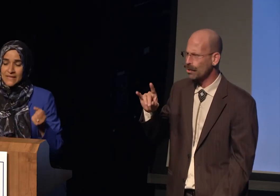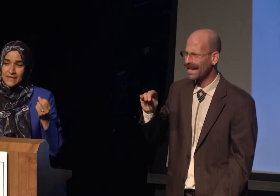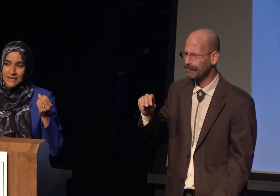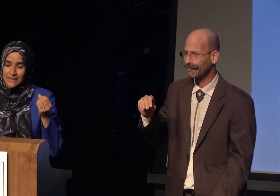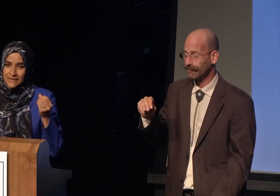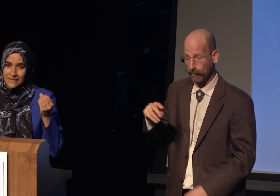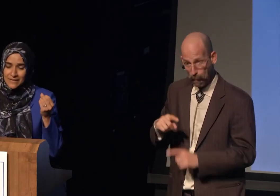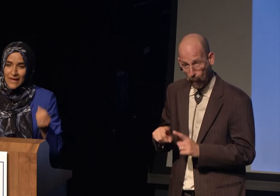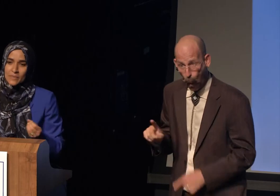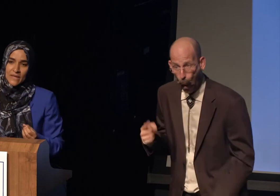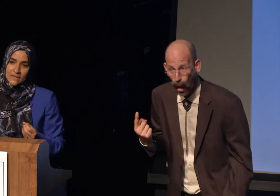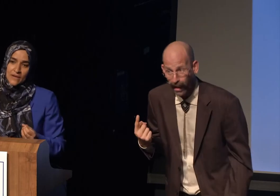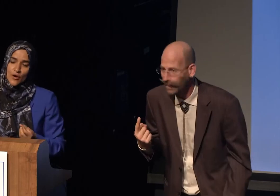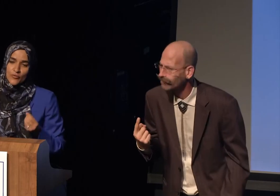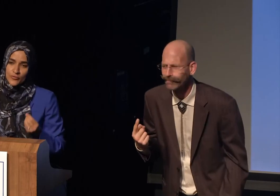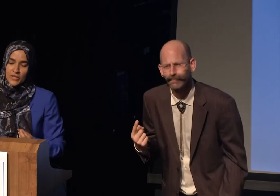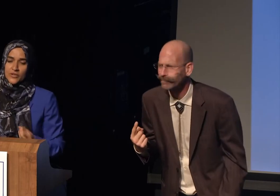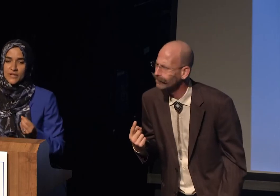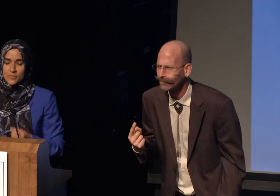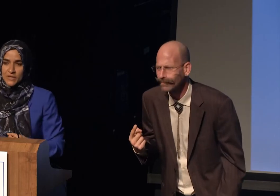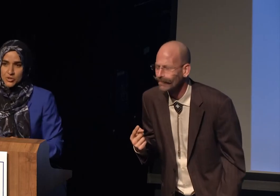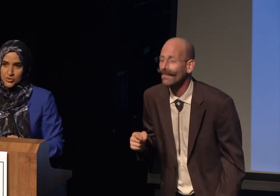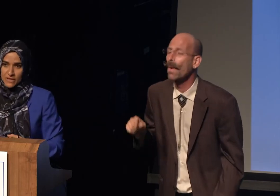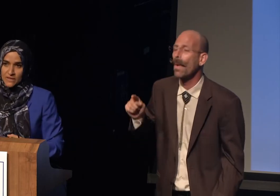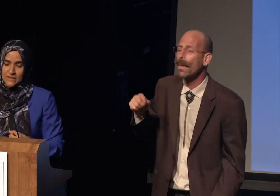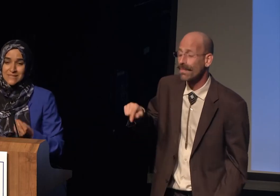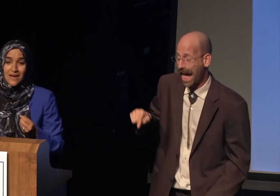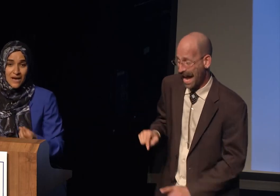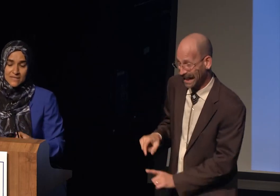The climate of fear and bigotry is toxic